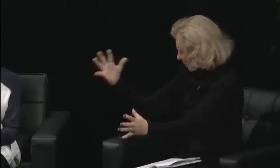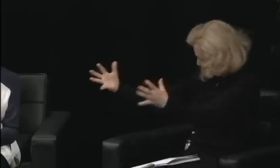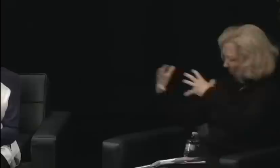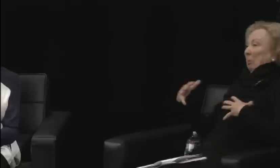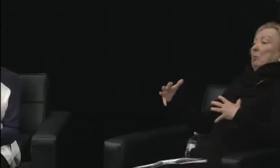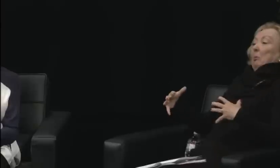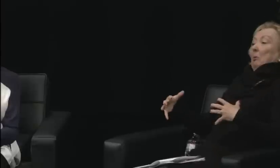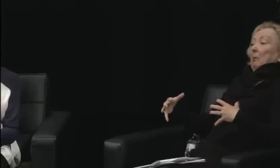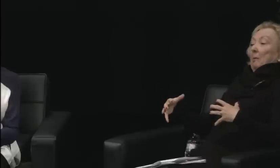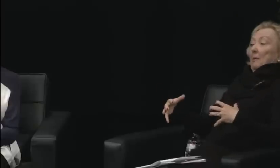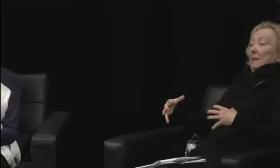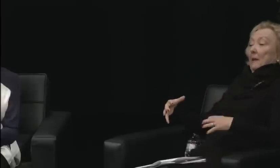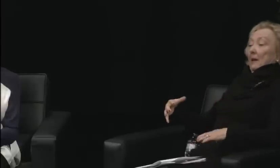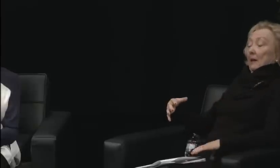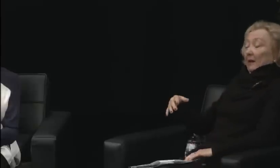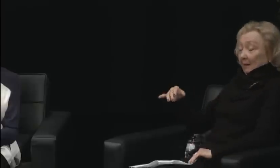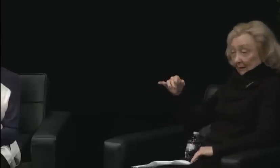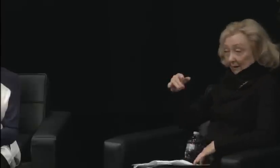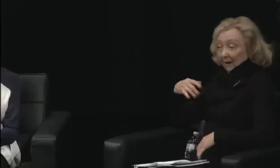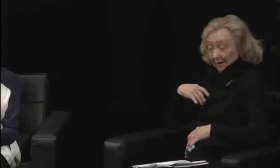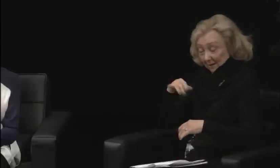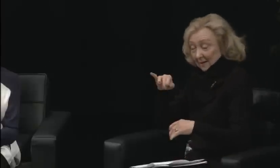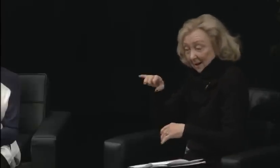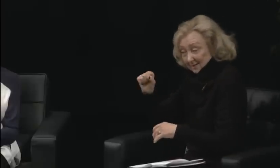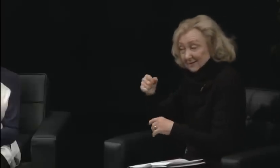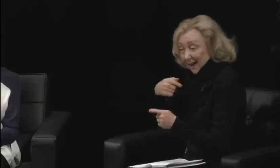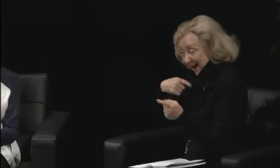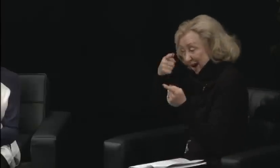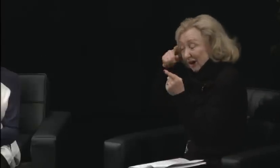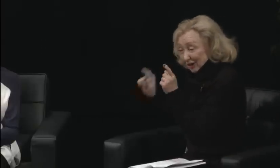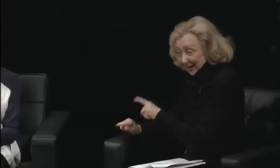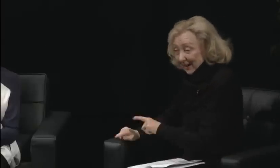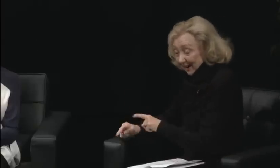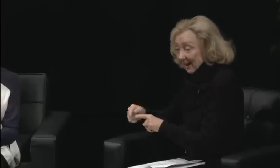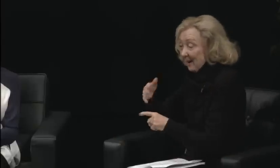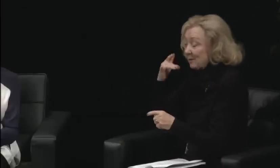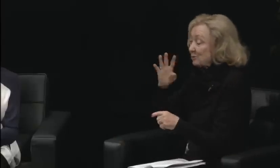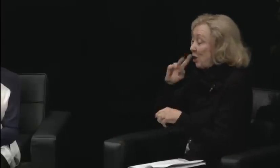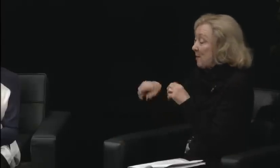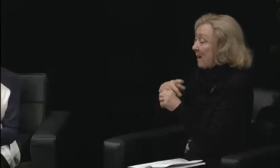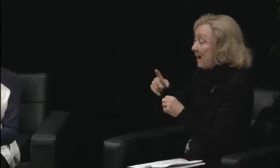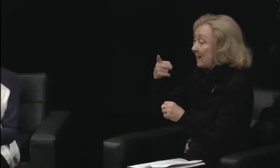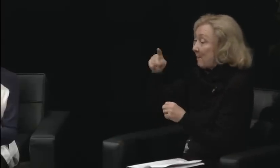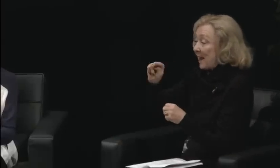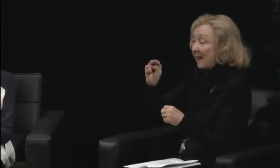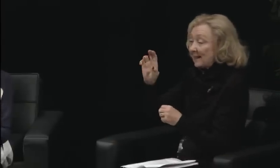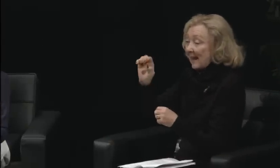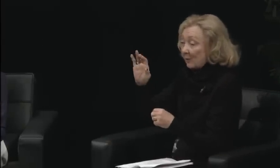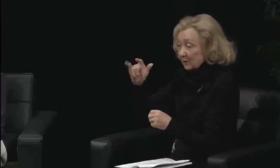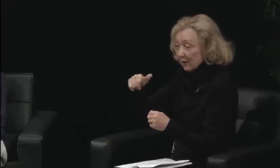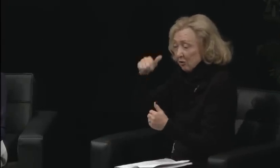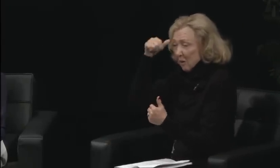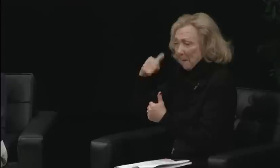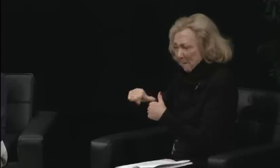It was there and it existed, but it wasn't a focus. It just wasn't something we talked about at that time.